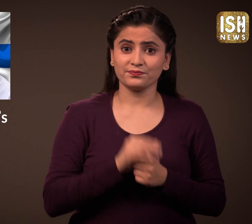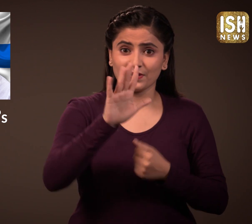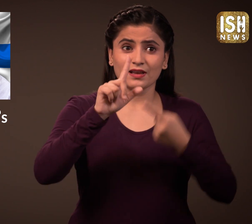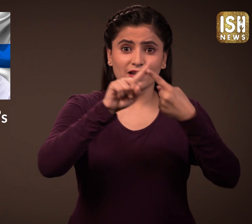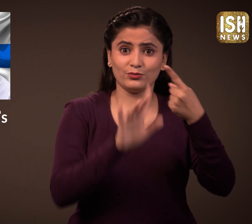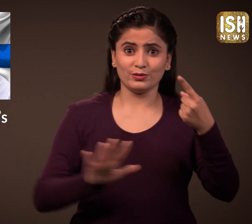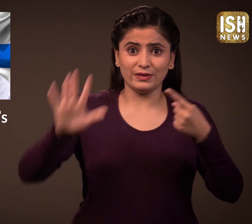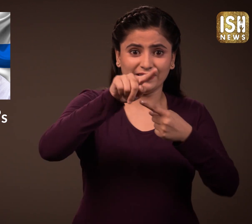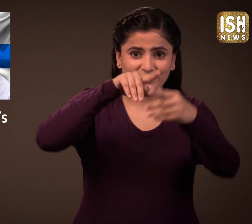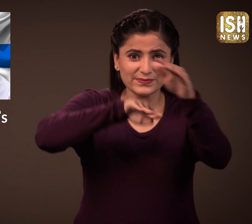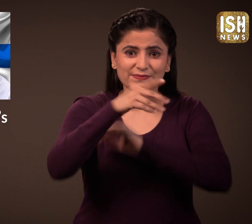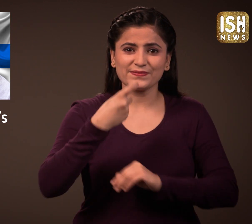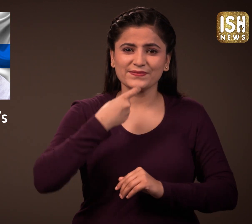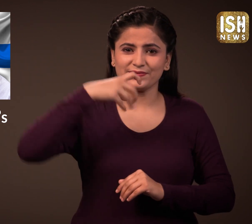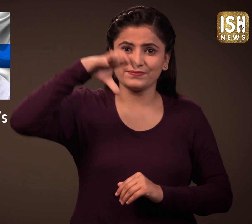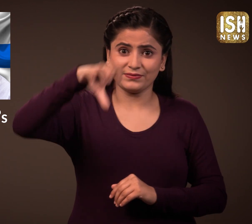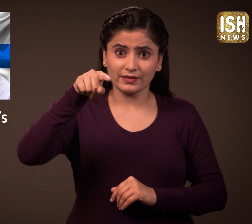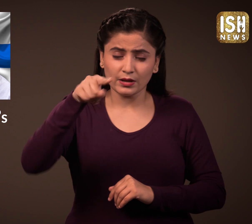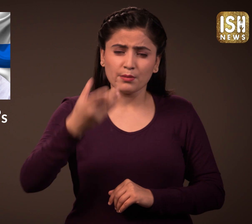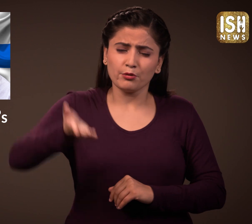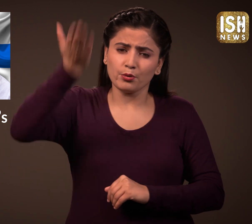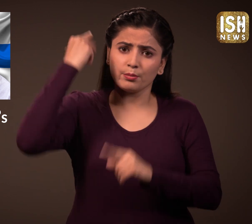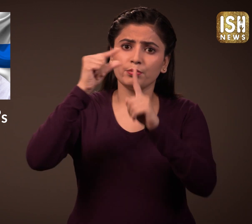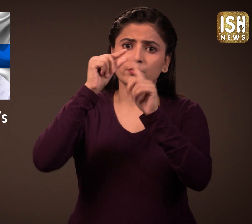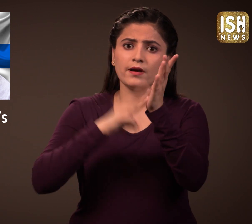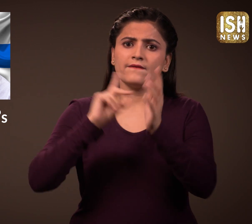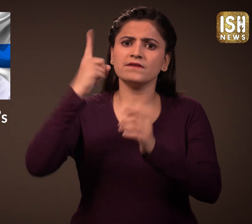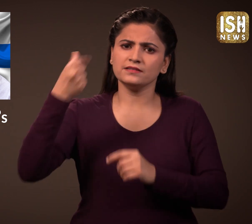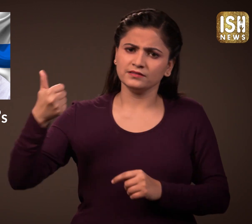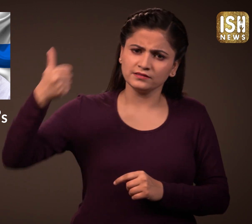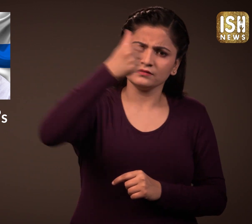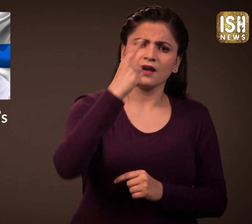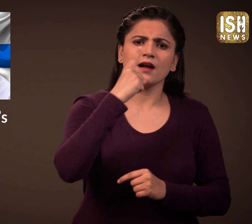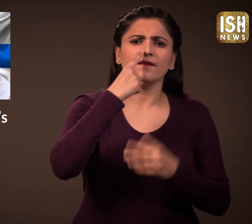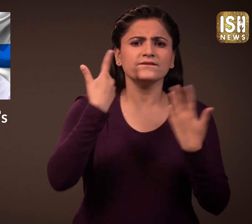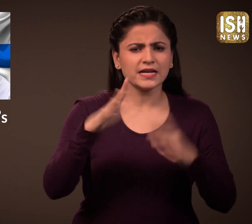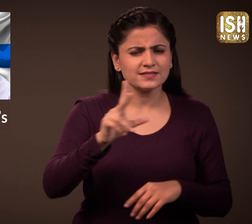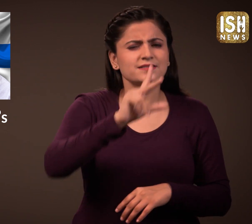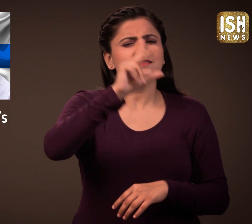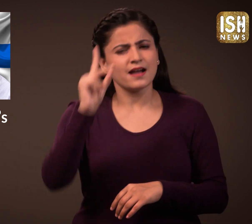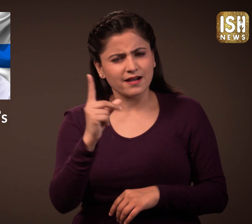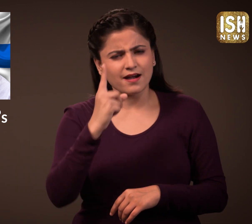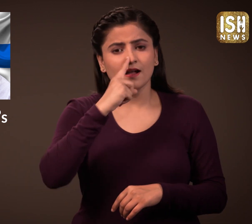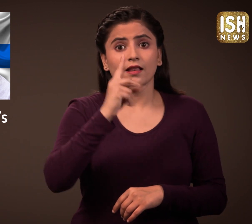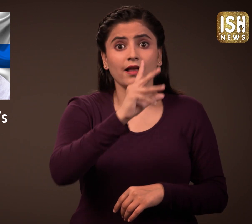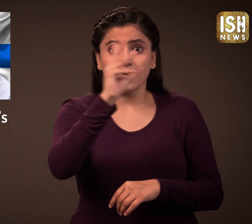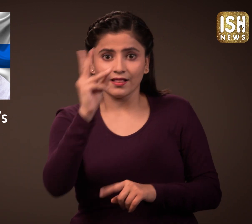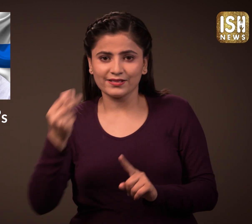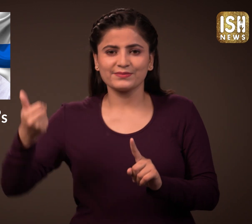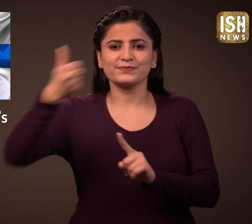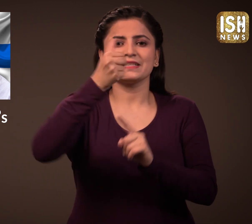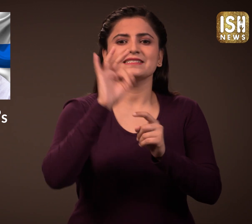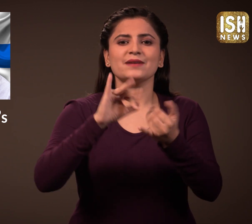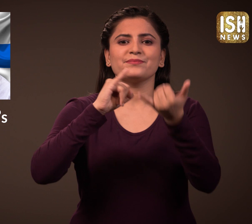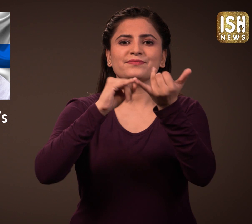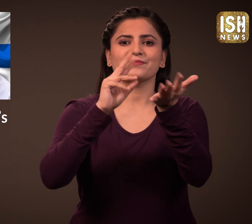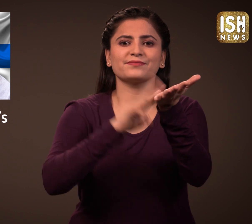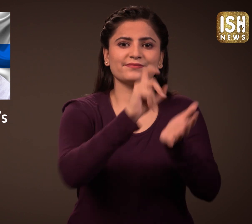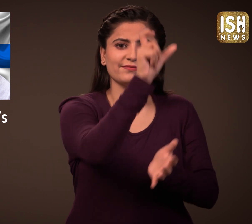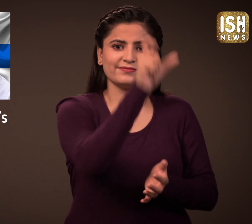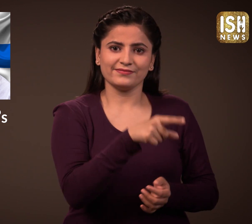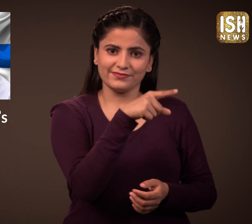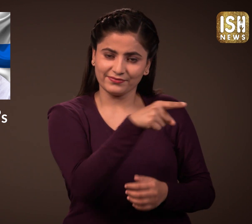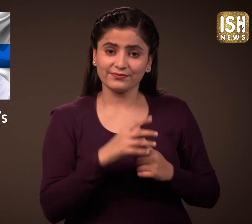Marin will be the third female PM of Finland.